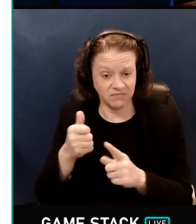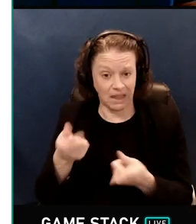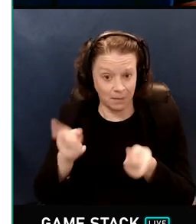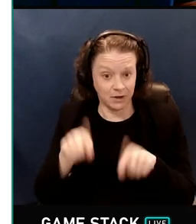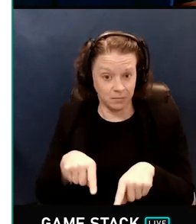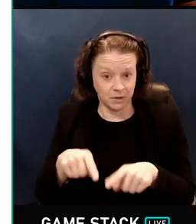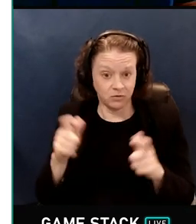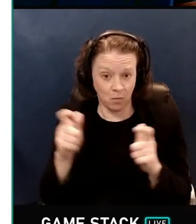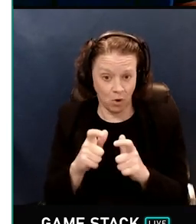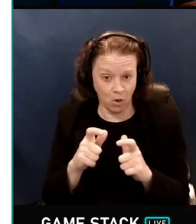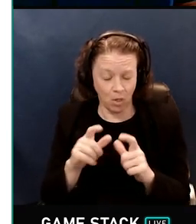So what can we do?